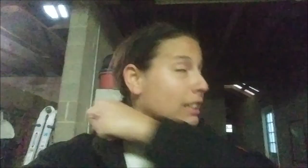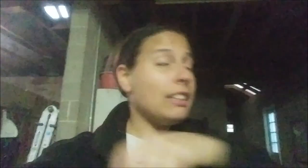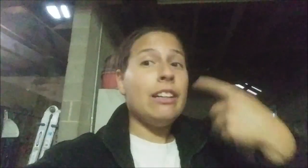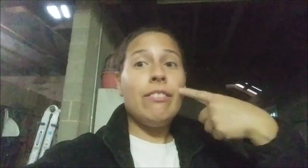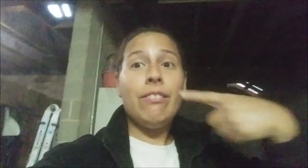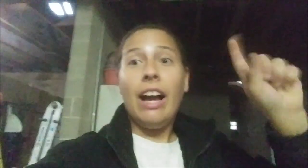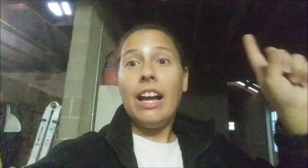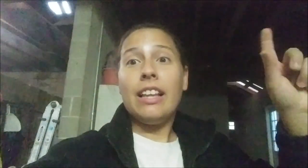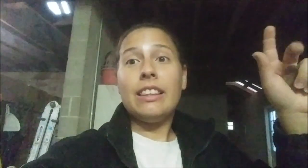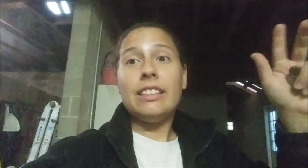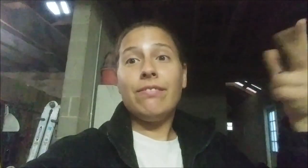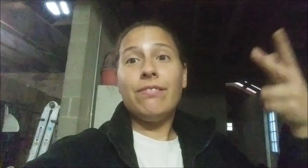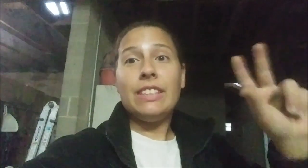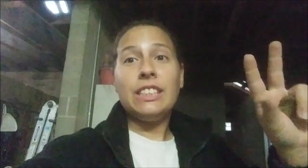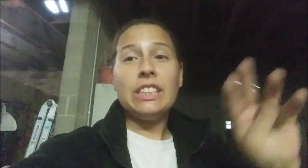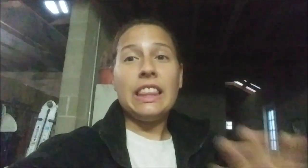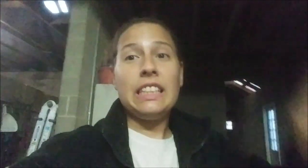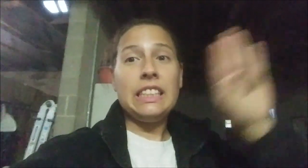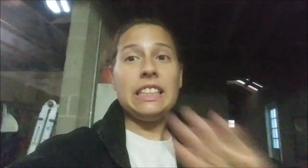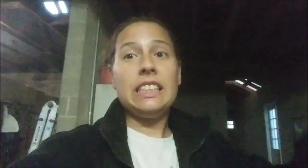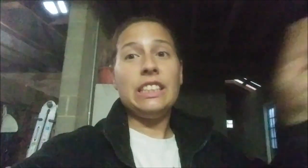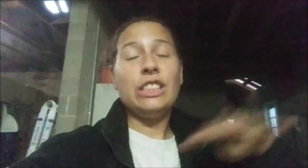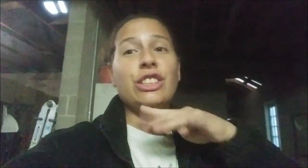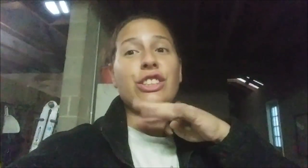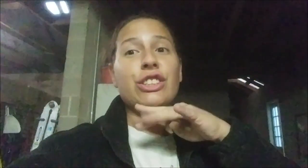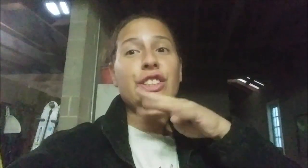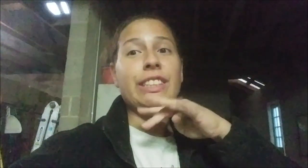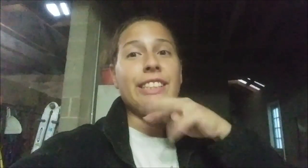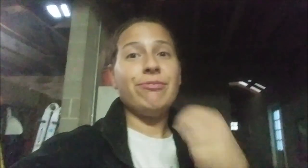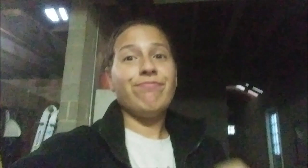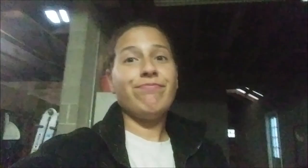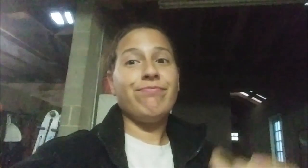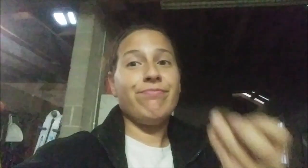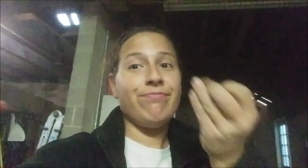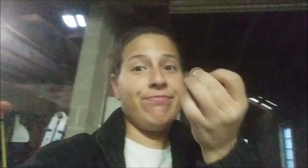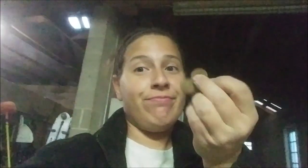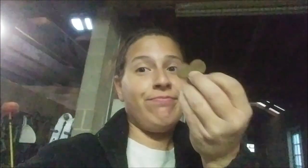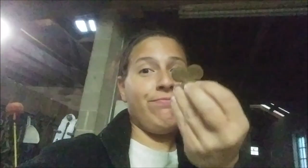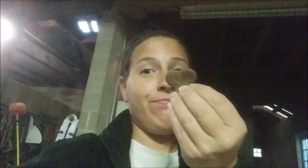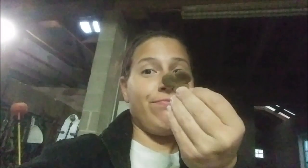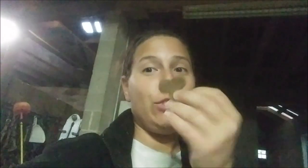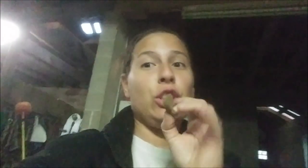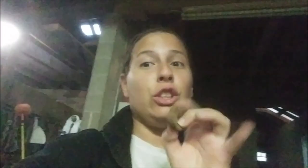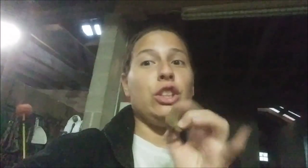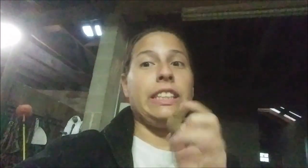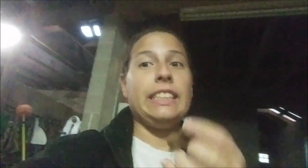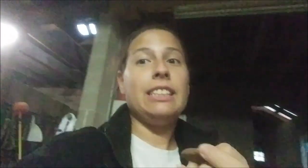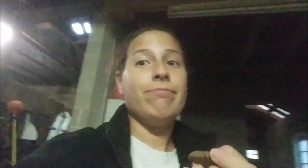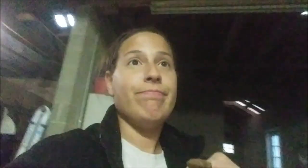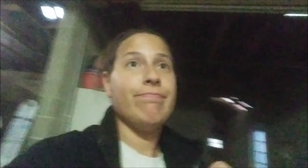Finally! Finished cleaning up dirty off Cookie for horse